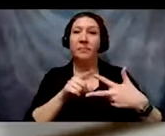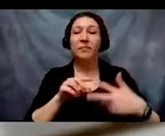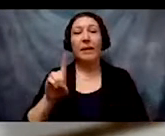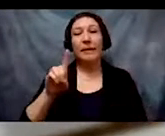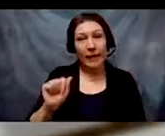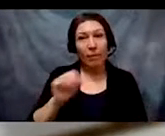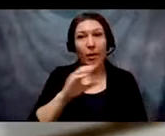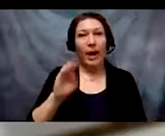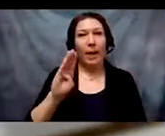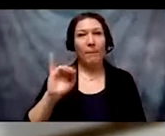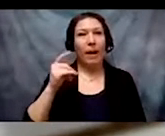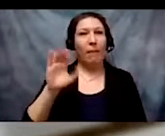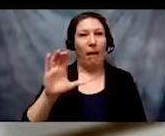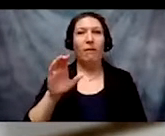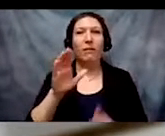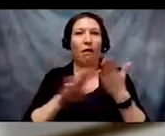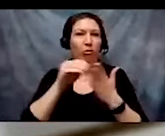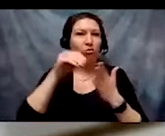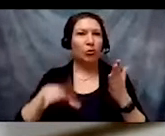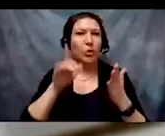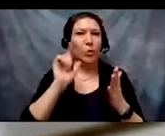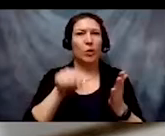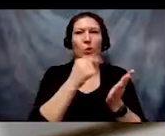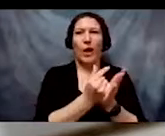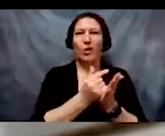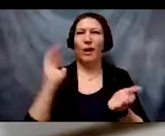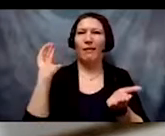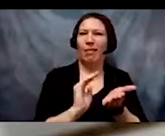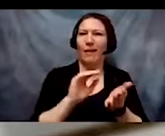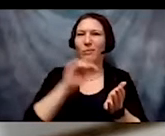non-disabled students. To fix this, the college assigns non-credit